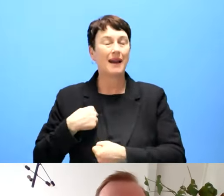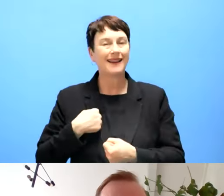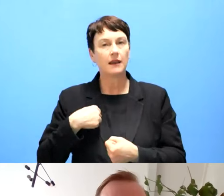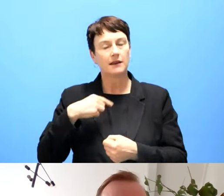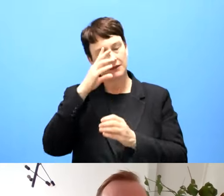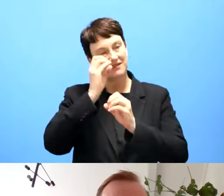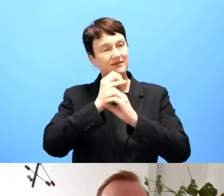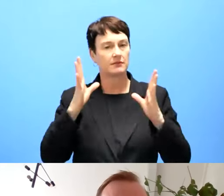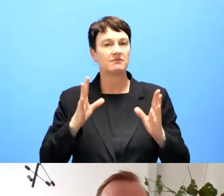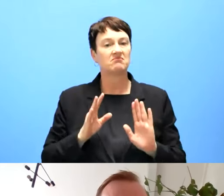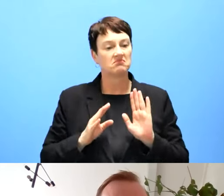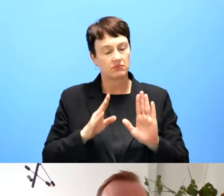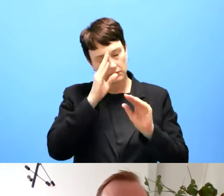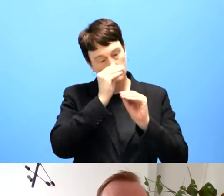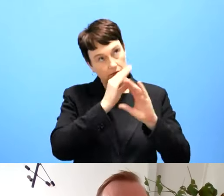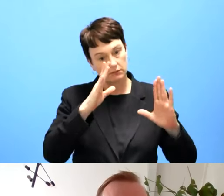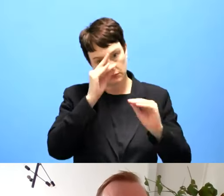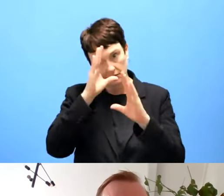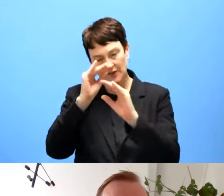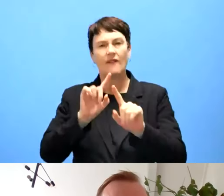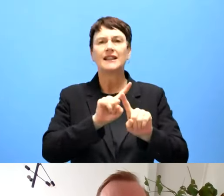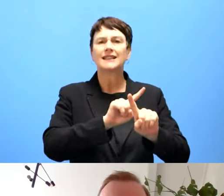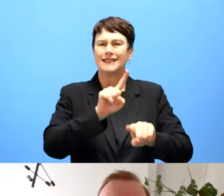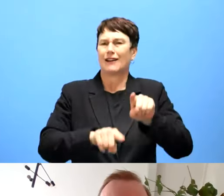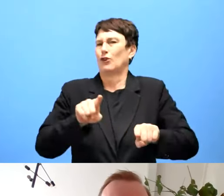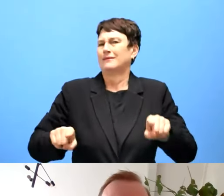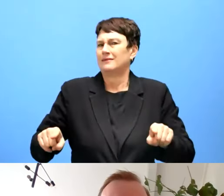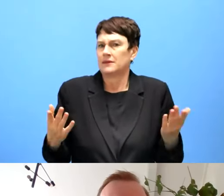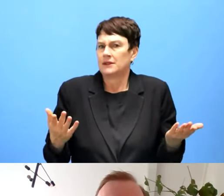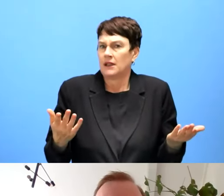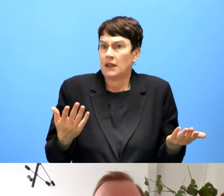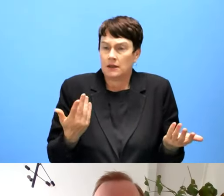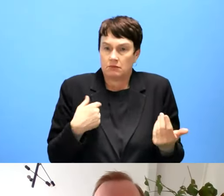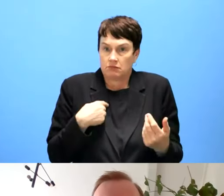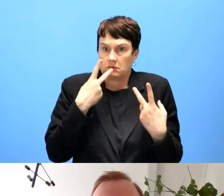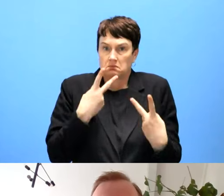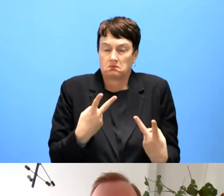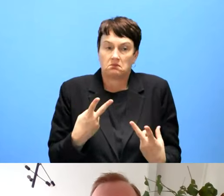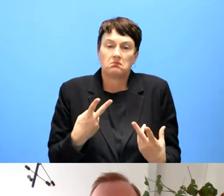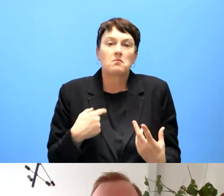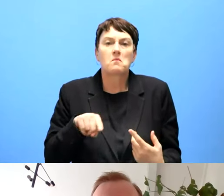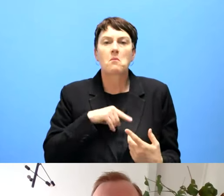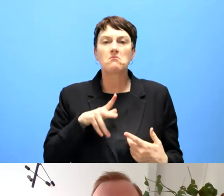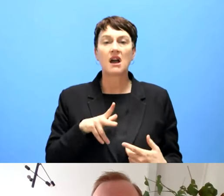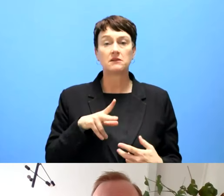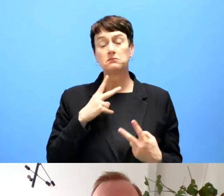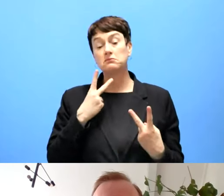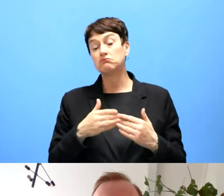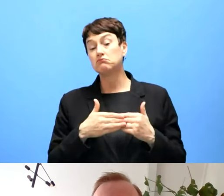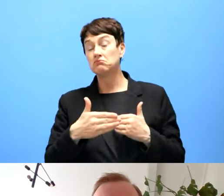And it turns out to see which ideas are the best, I think everybody now thinks they are